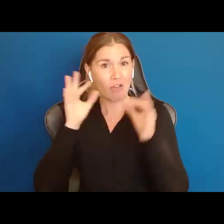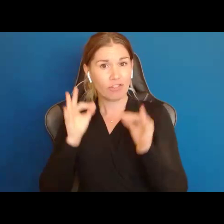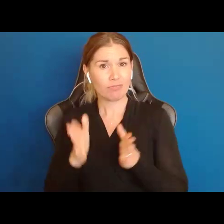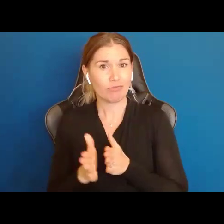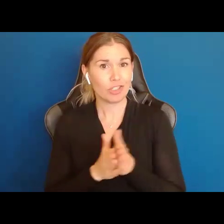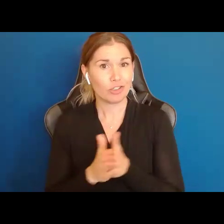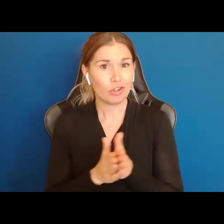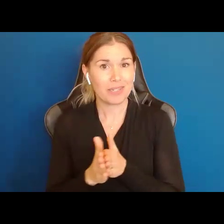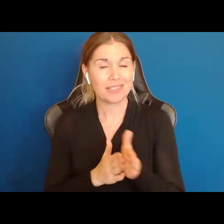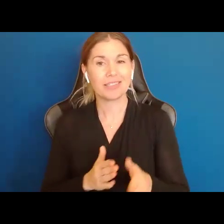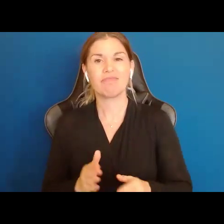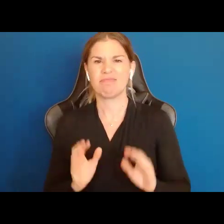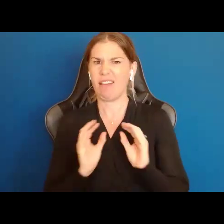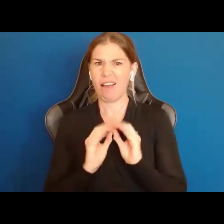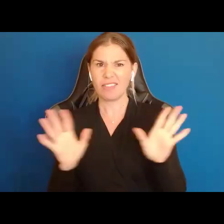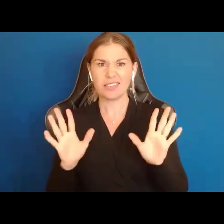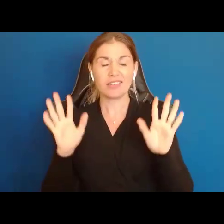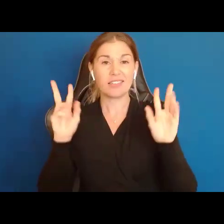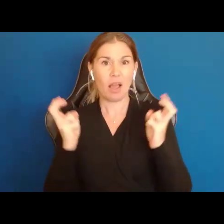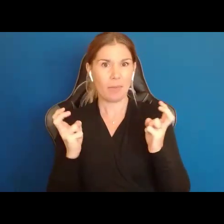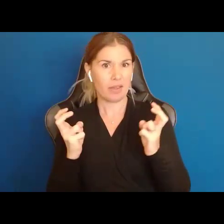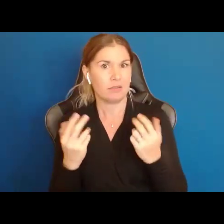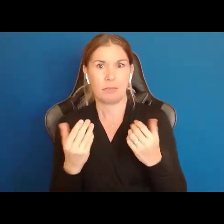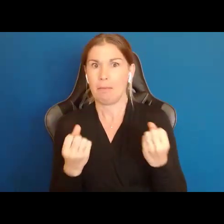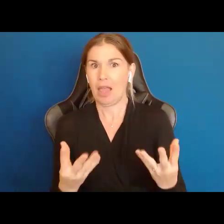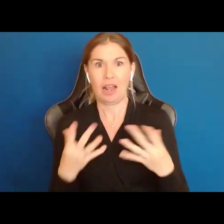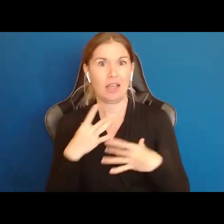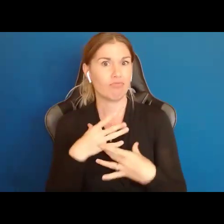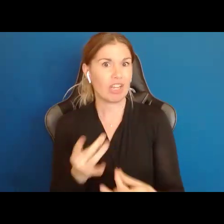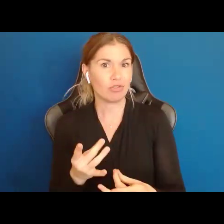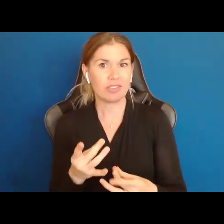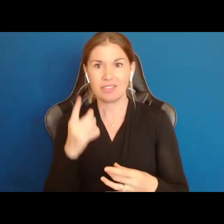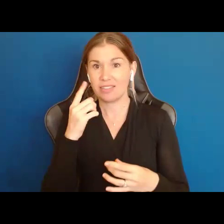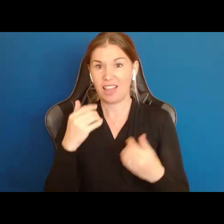Because we have quite a lot of people signed up.